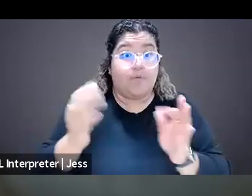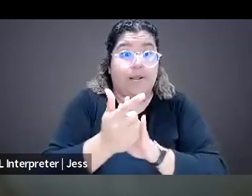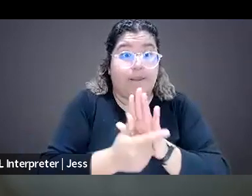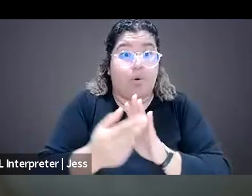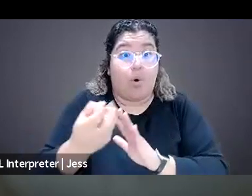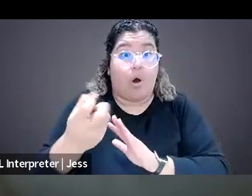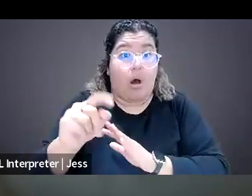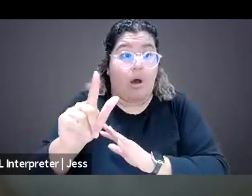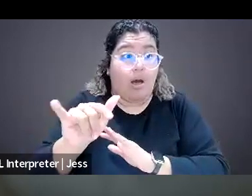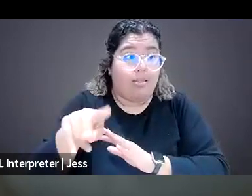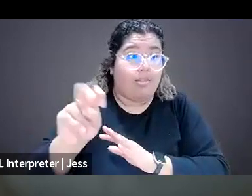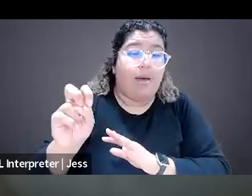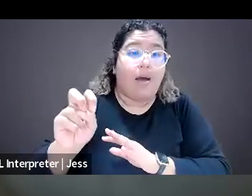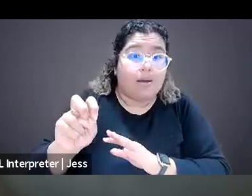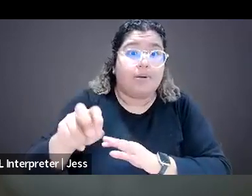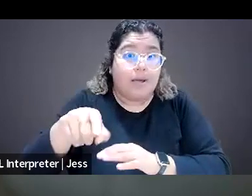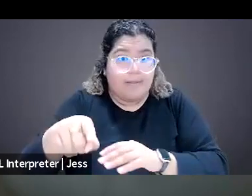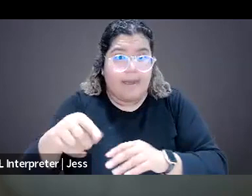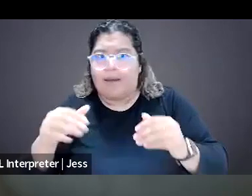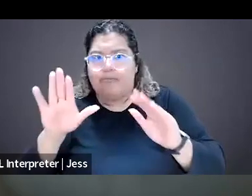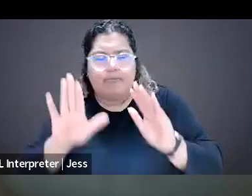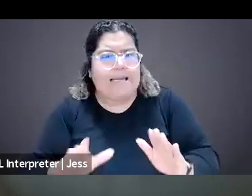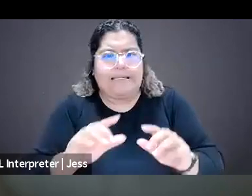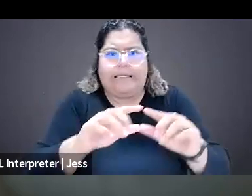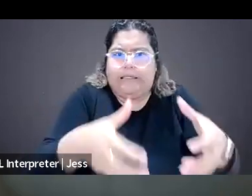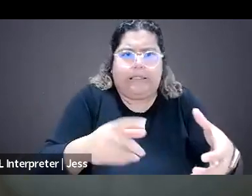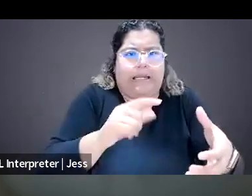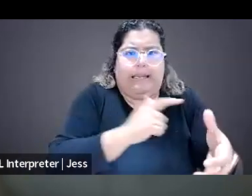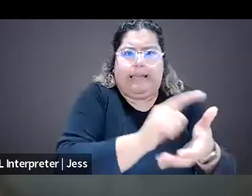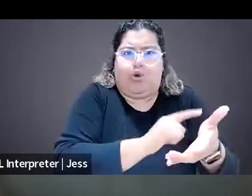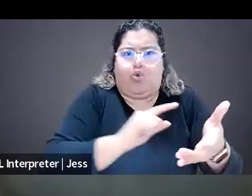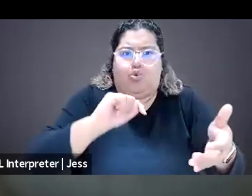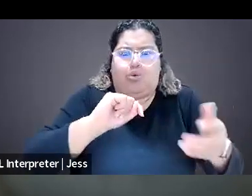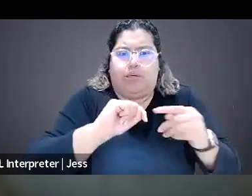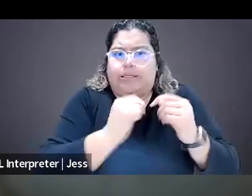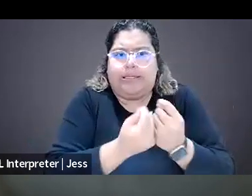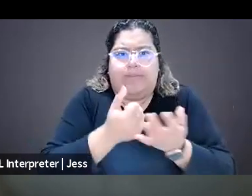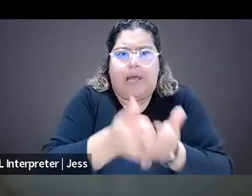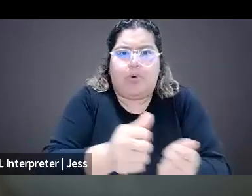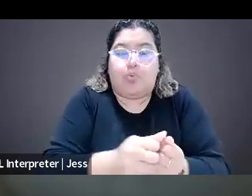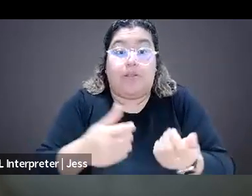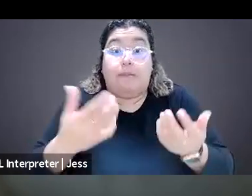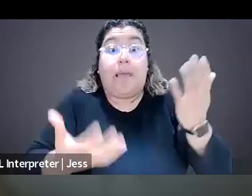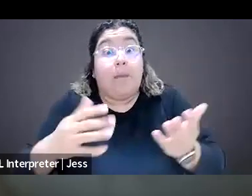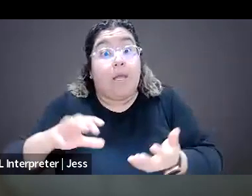with copyright issue or even the smallest of issues to larger ones like online harassment.